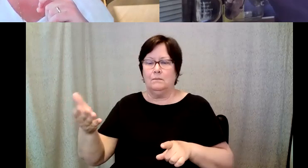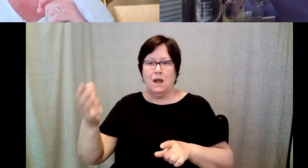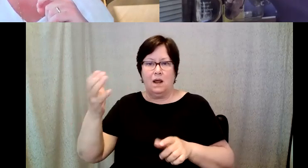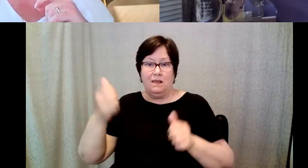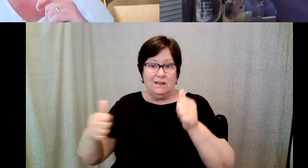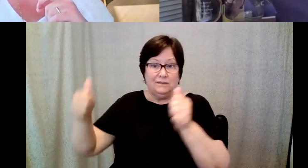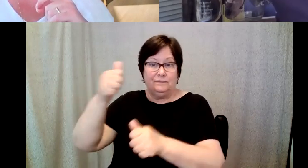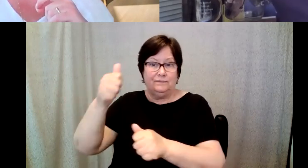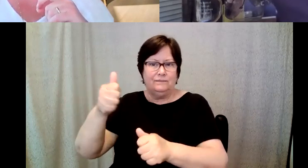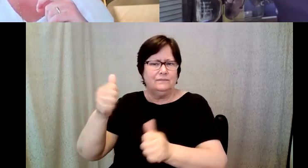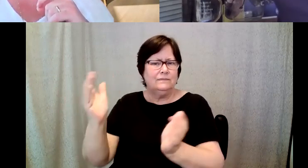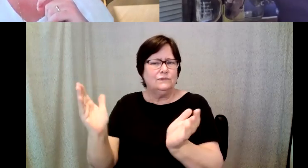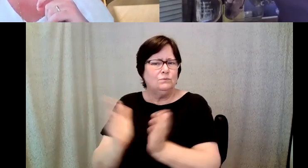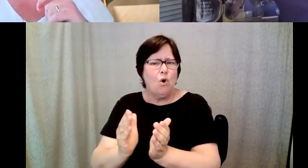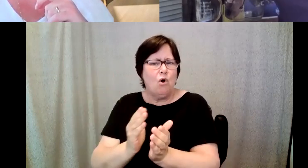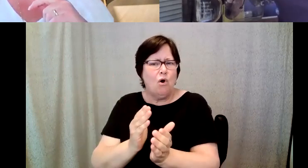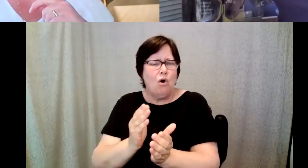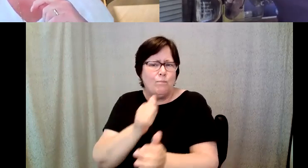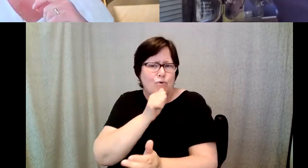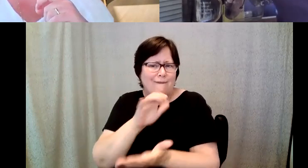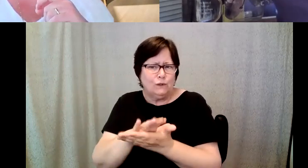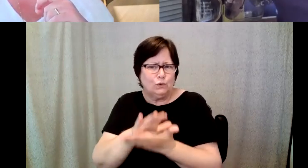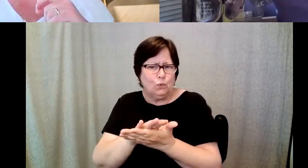a small private school where I had been a camp counselor.